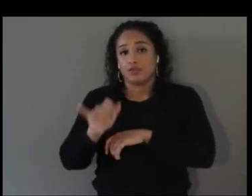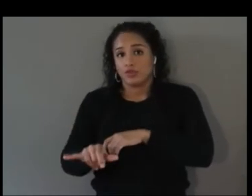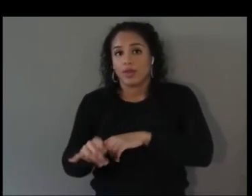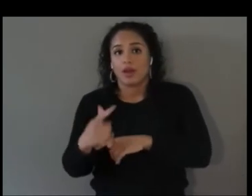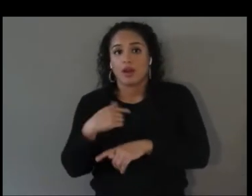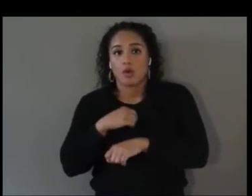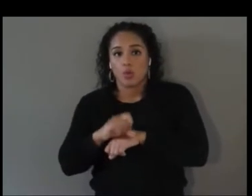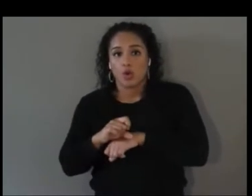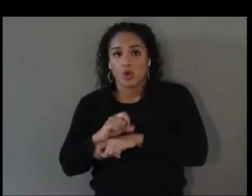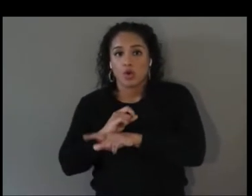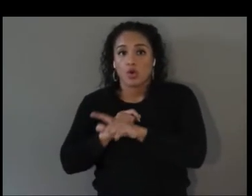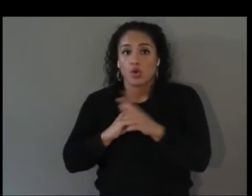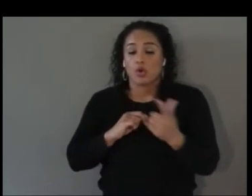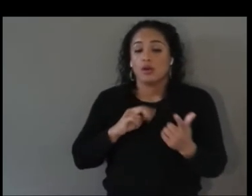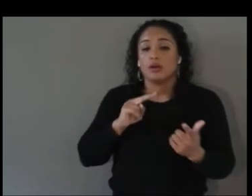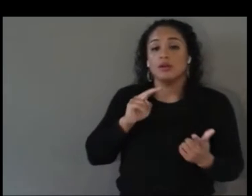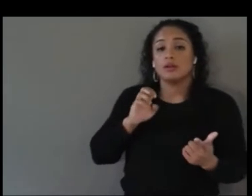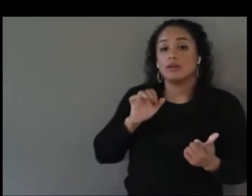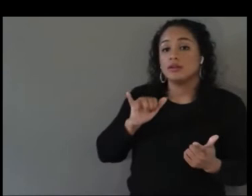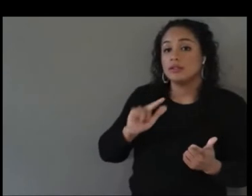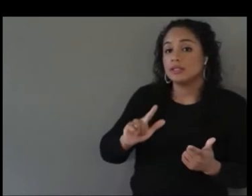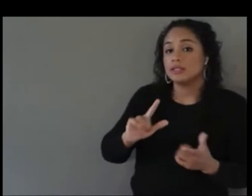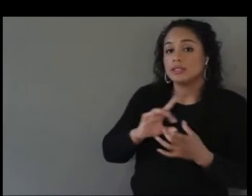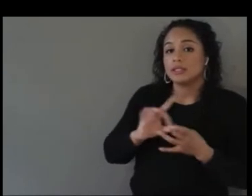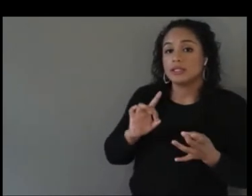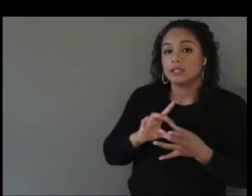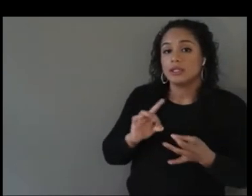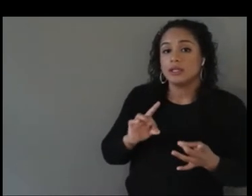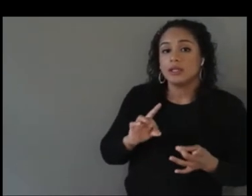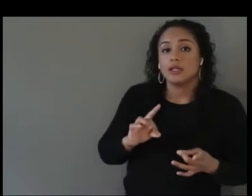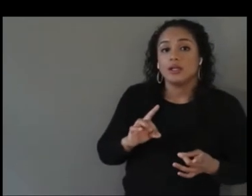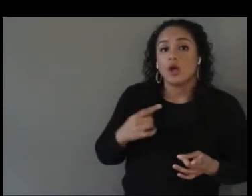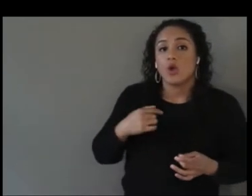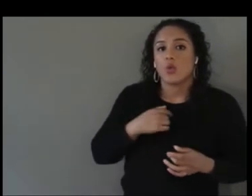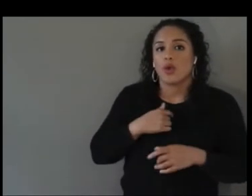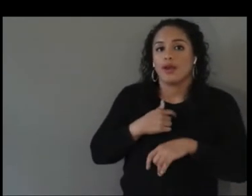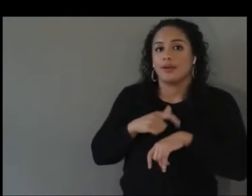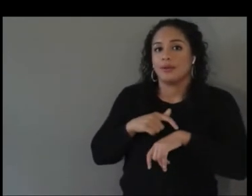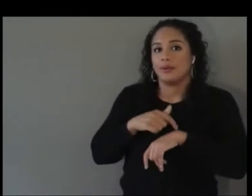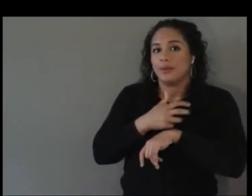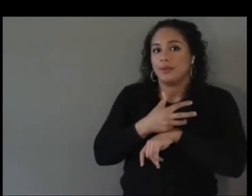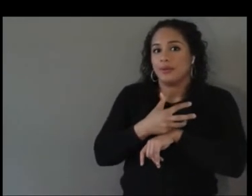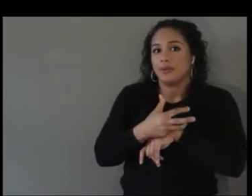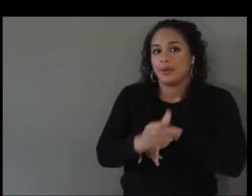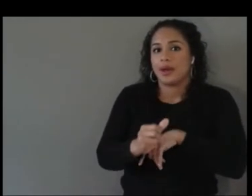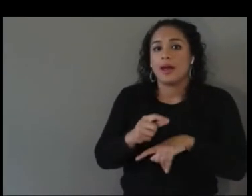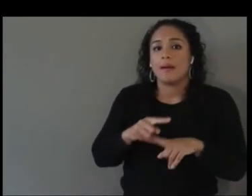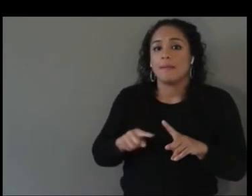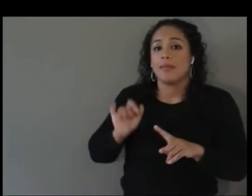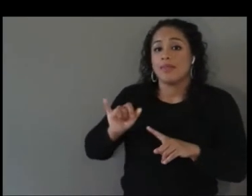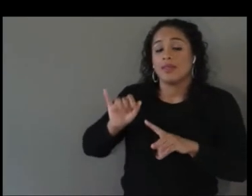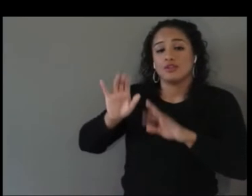Go ahead. We are running a little behind time, so -- but that's a great example.